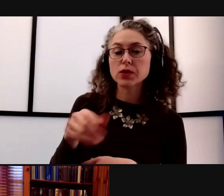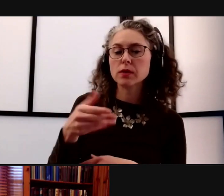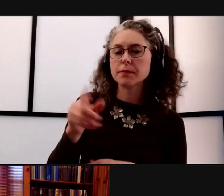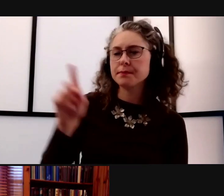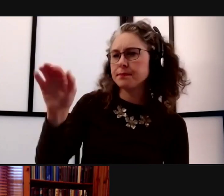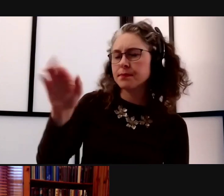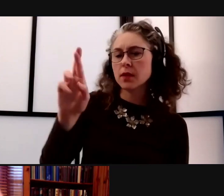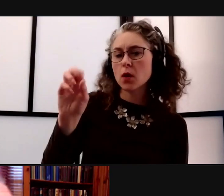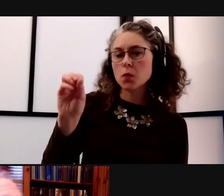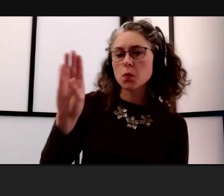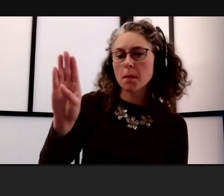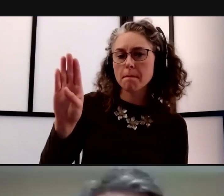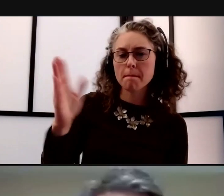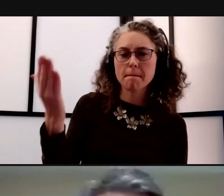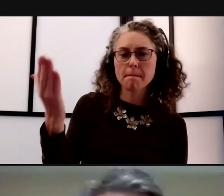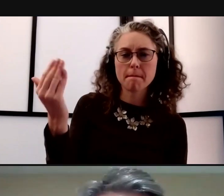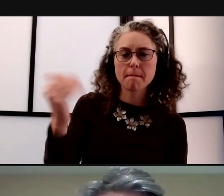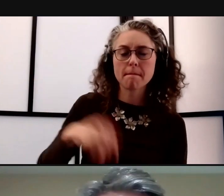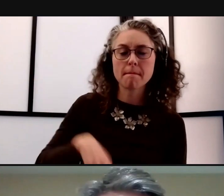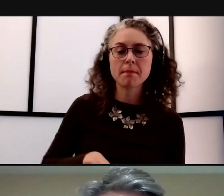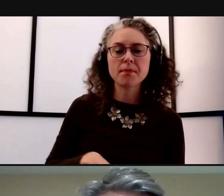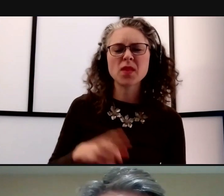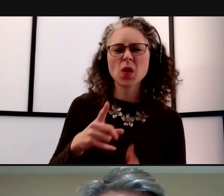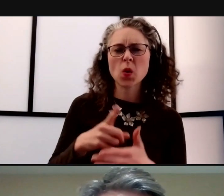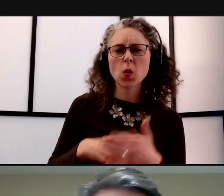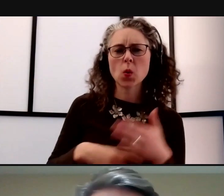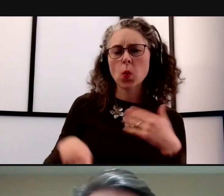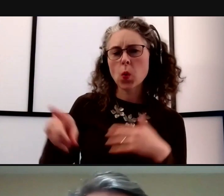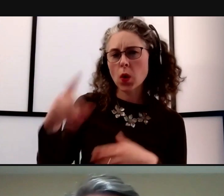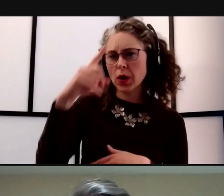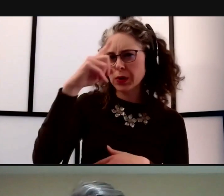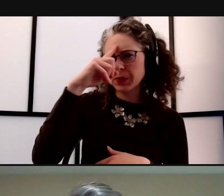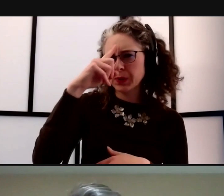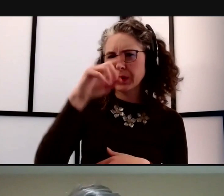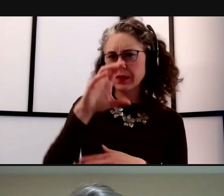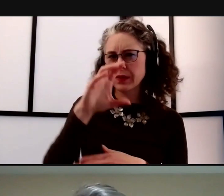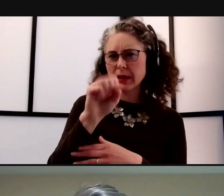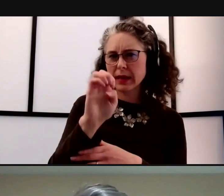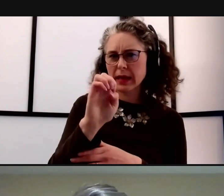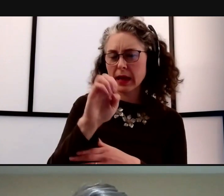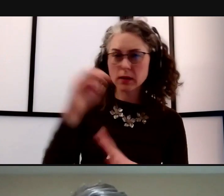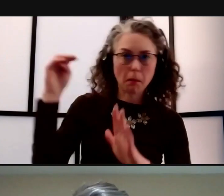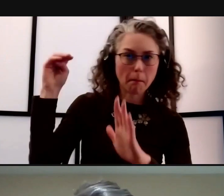again on this, is what do you attribute this steep drop to cases to, locally and nationwide?